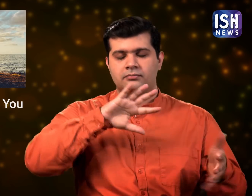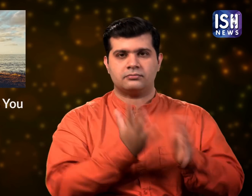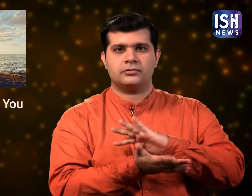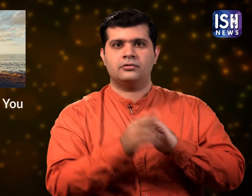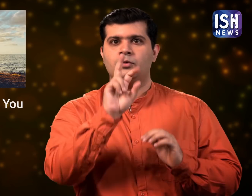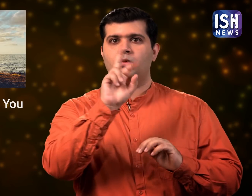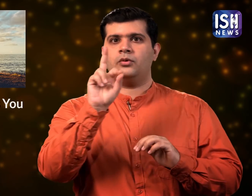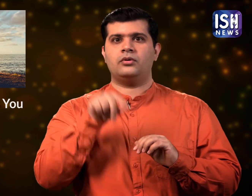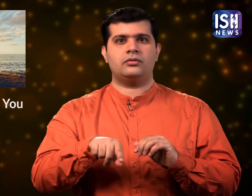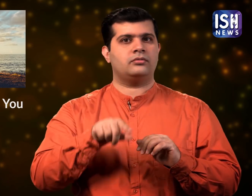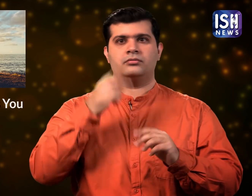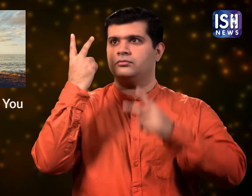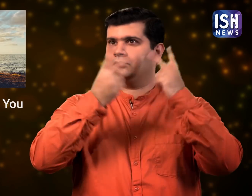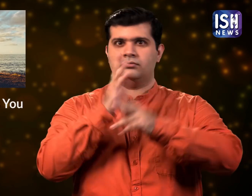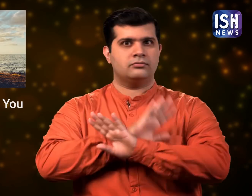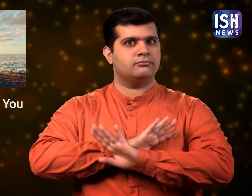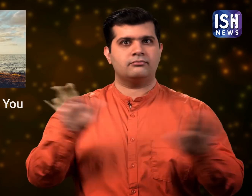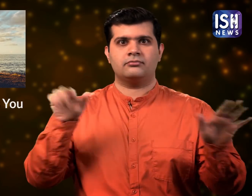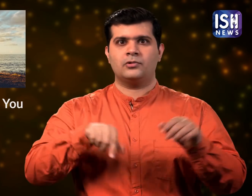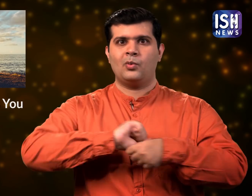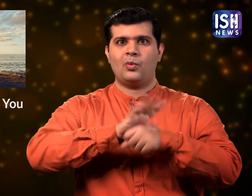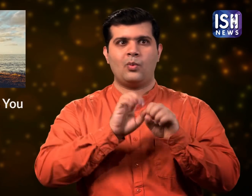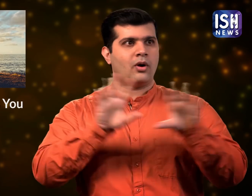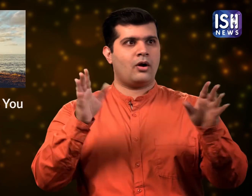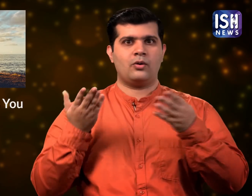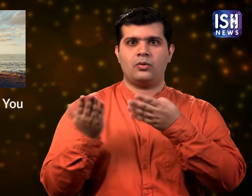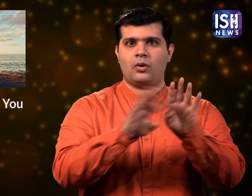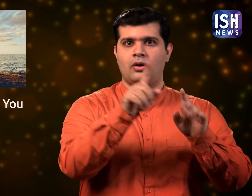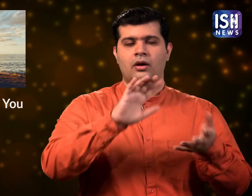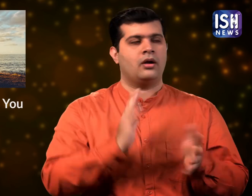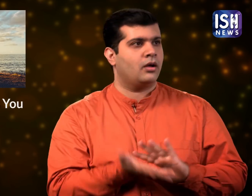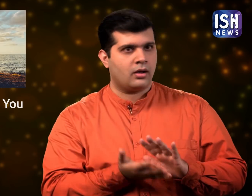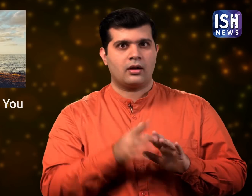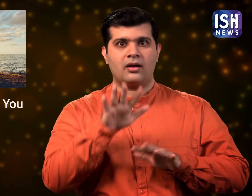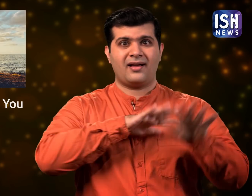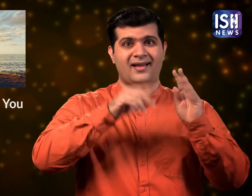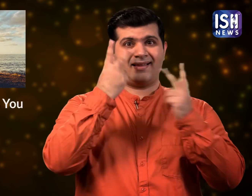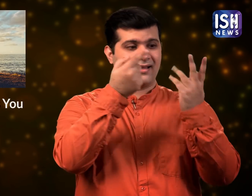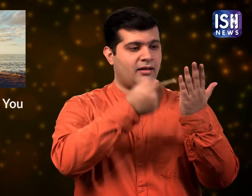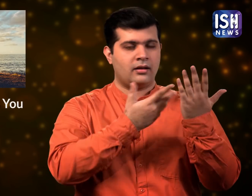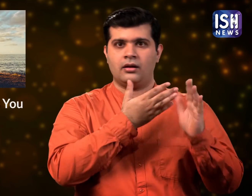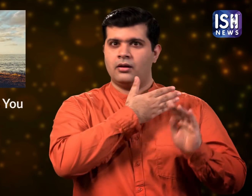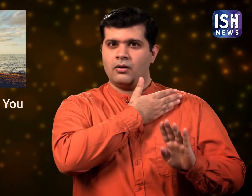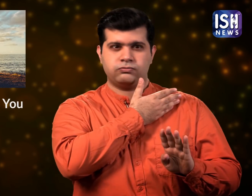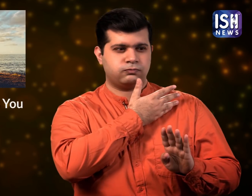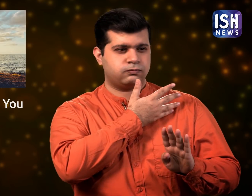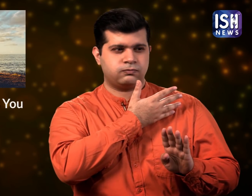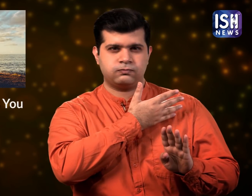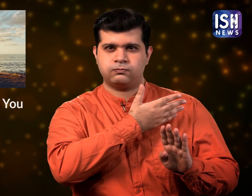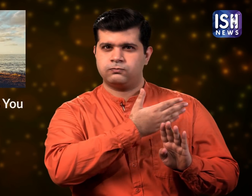The pandemic put a stop to all travel plans. Everyone's trips were cancelled.